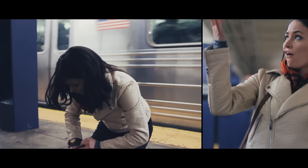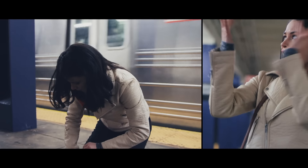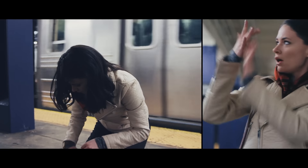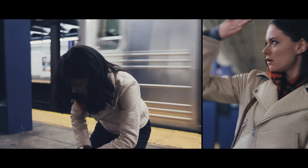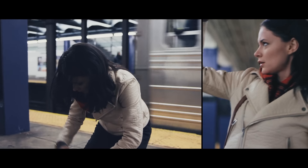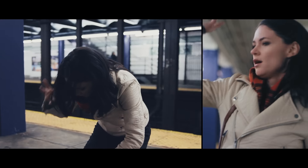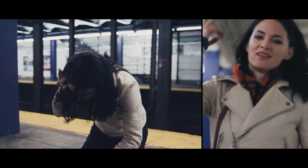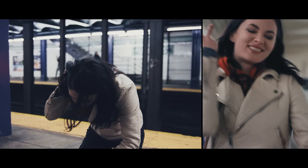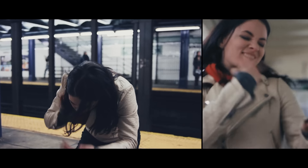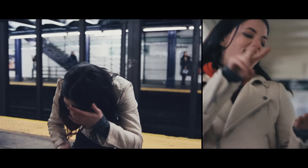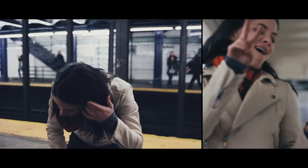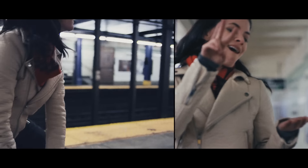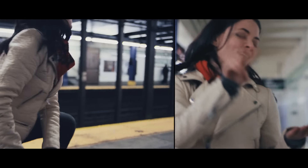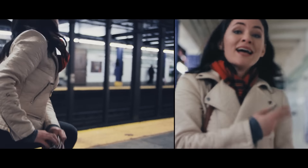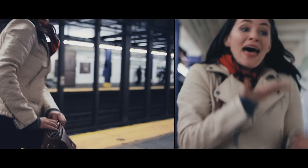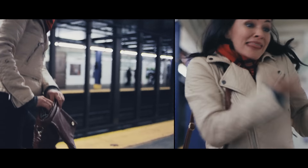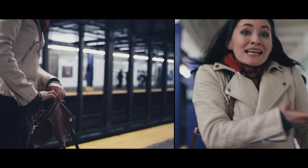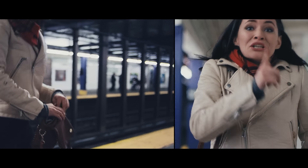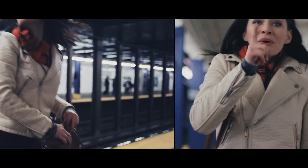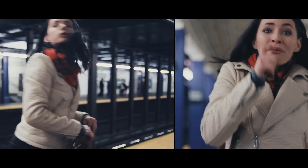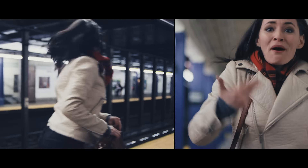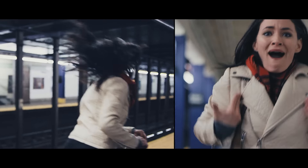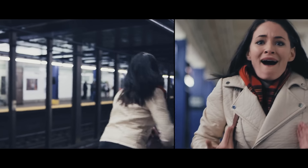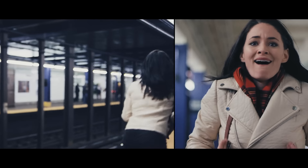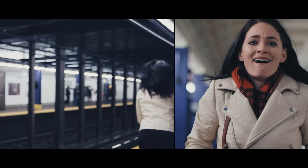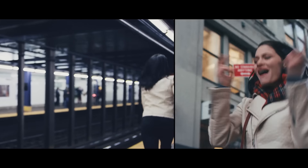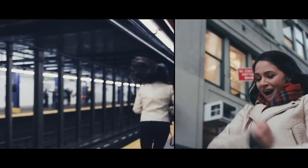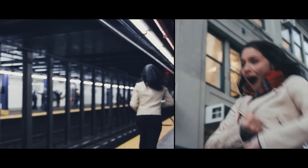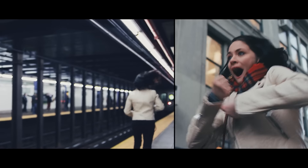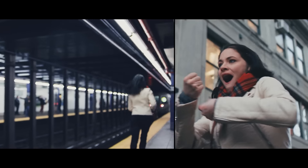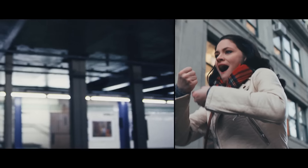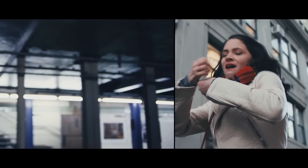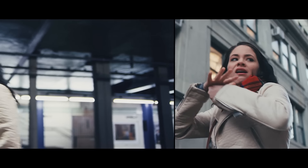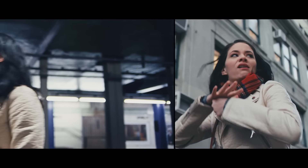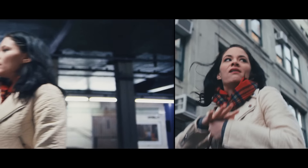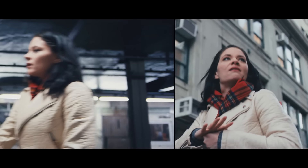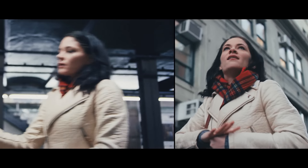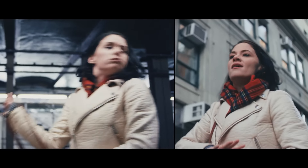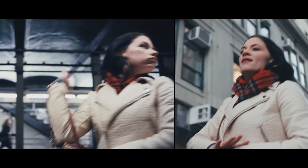I WAS LEARNING TO DANCE THIS IS WHO I'VE BECOME THE SALT AIR ON THE TIP OF MY TONGUE